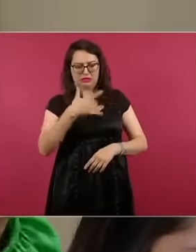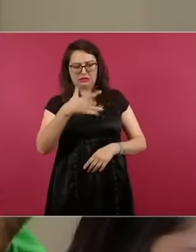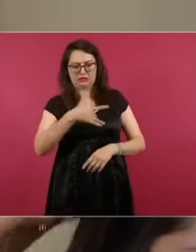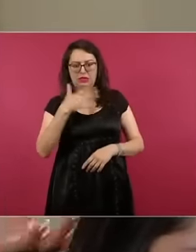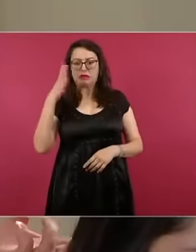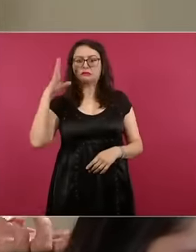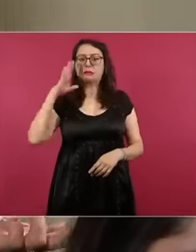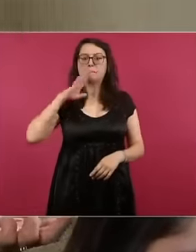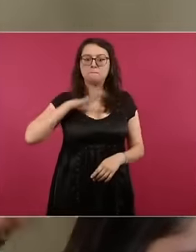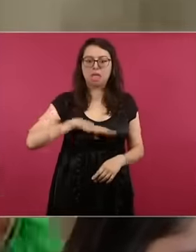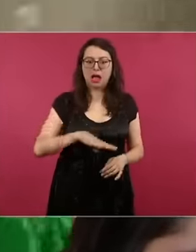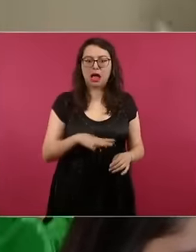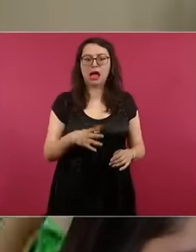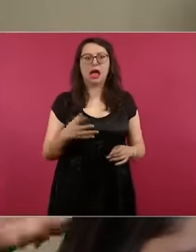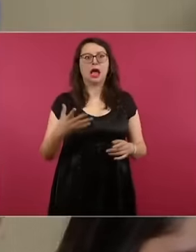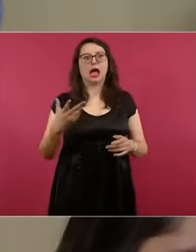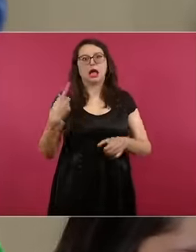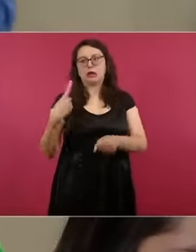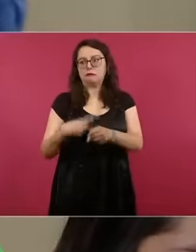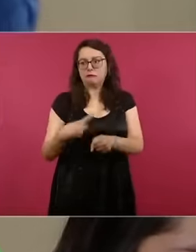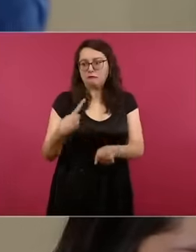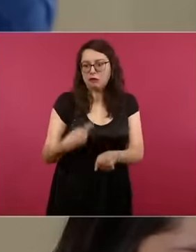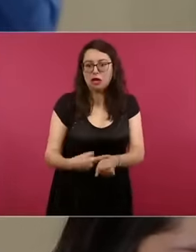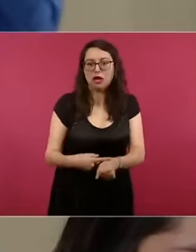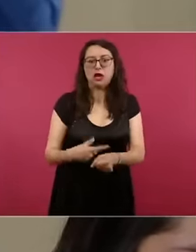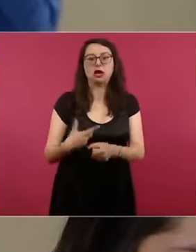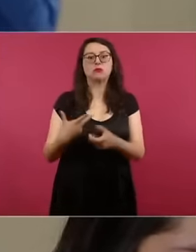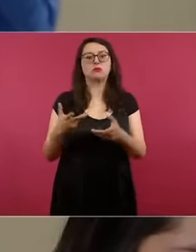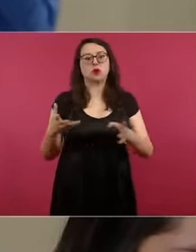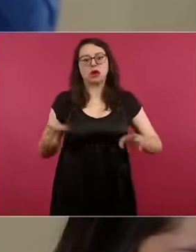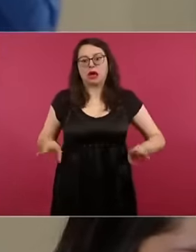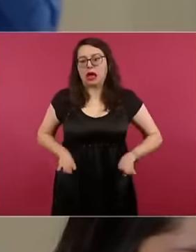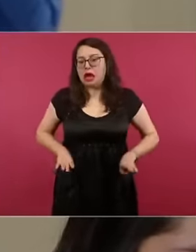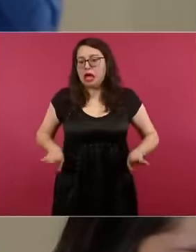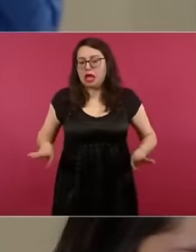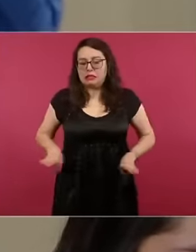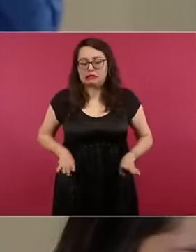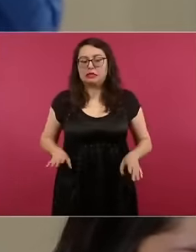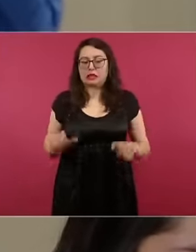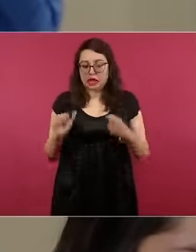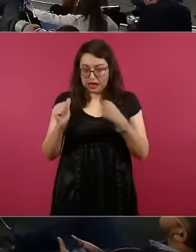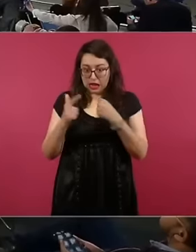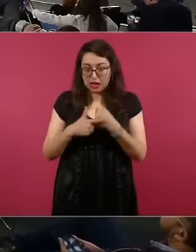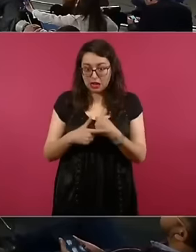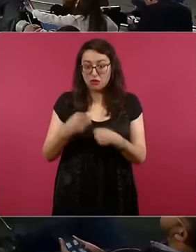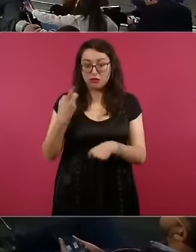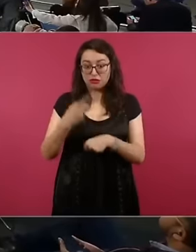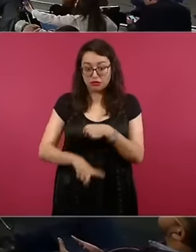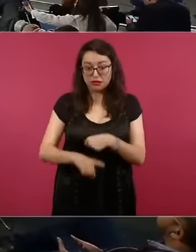change Well, diseases can change our mood or how much it can affect us, thank you, not